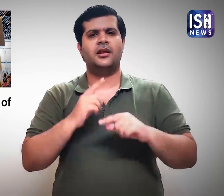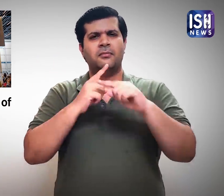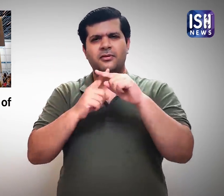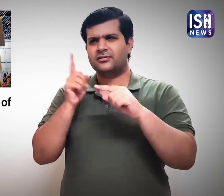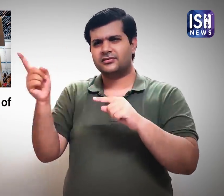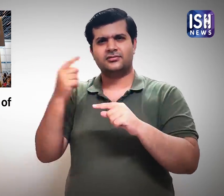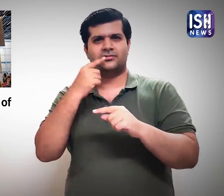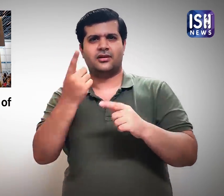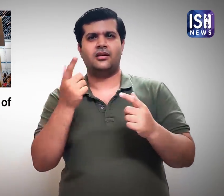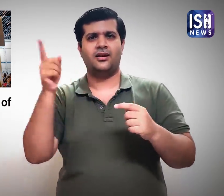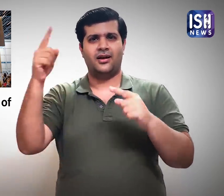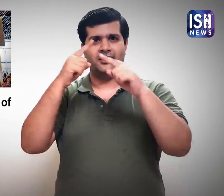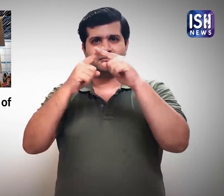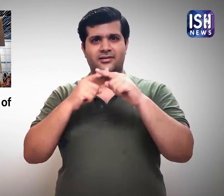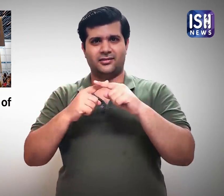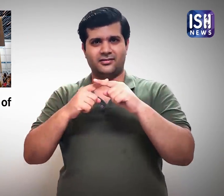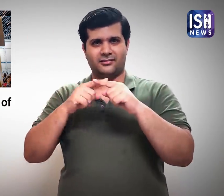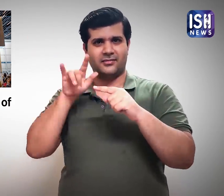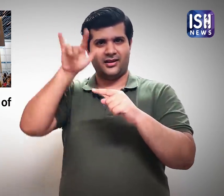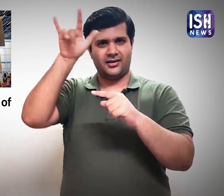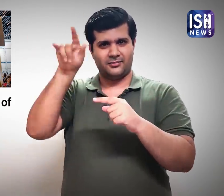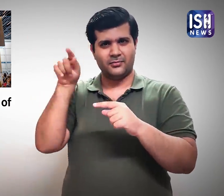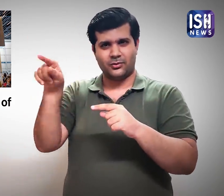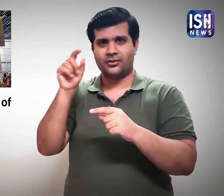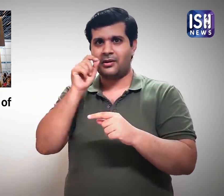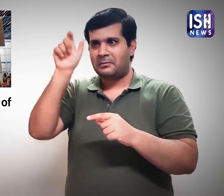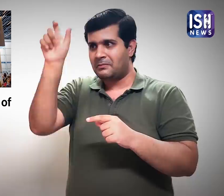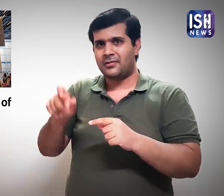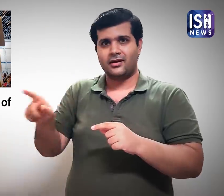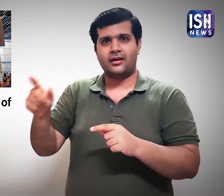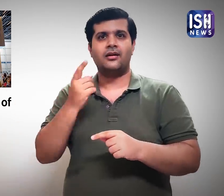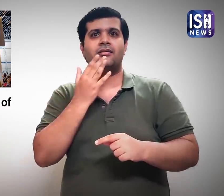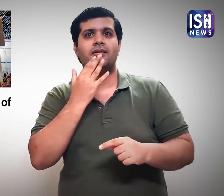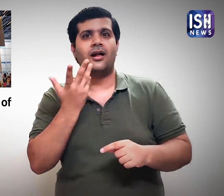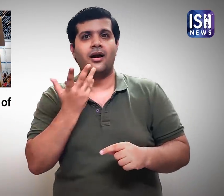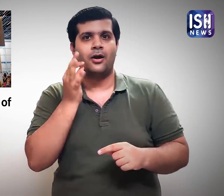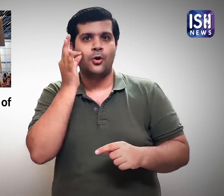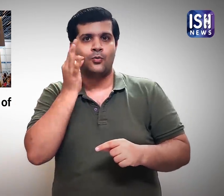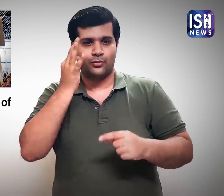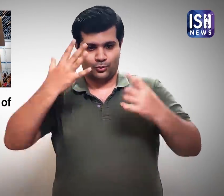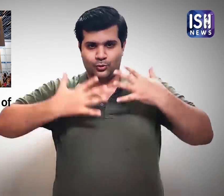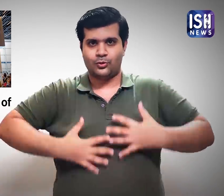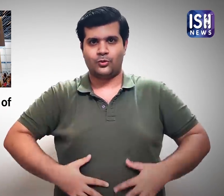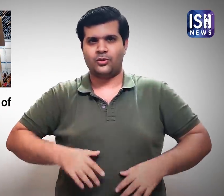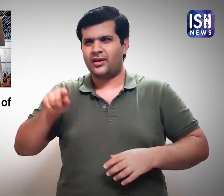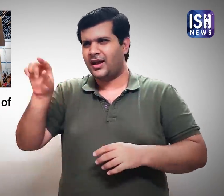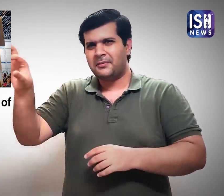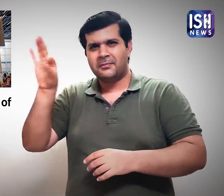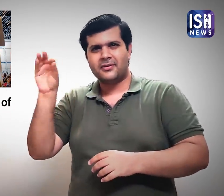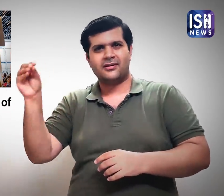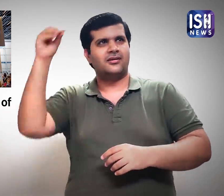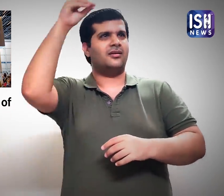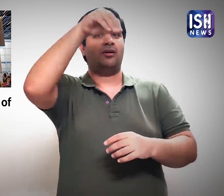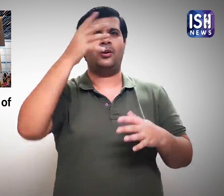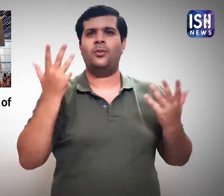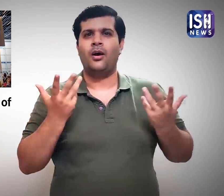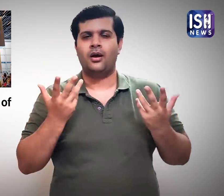He asked, "Why do you think I showcased a man in blue overalls at the Amsterdam airport?